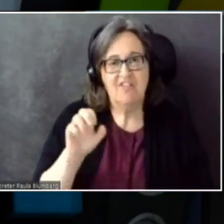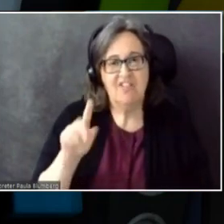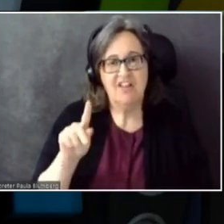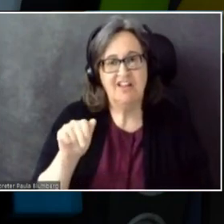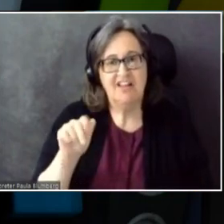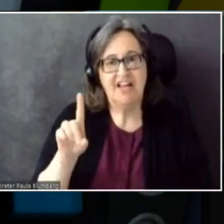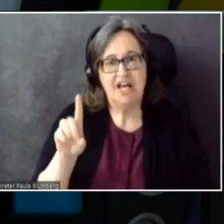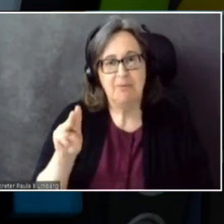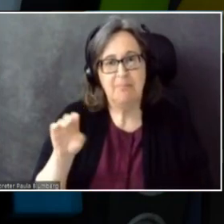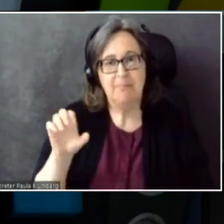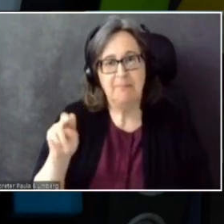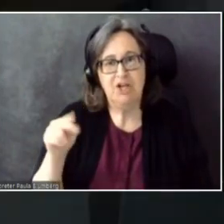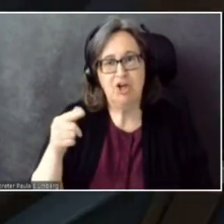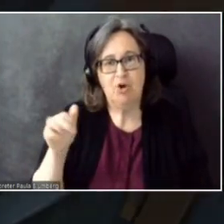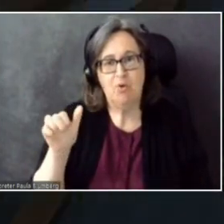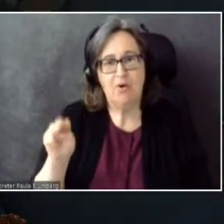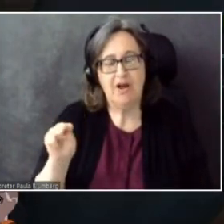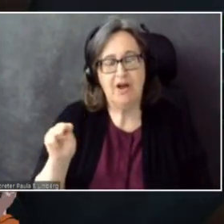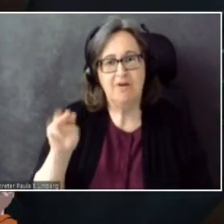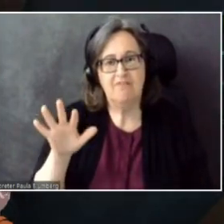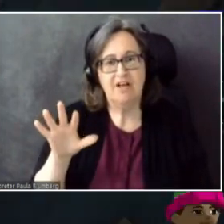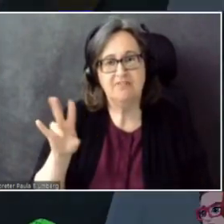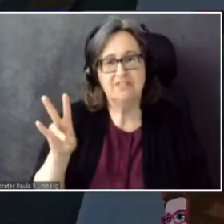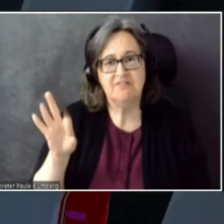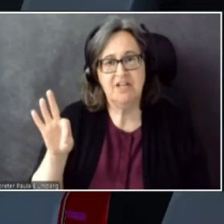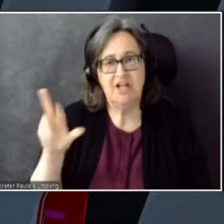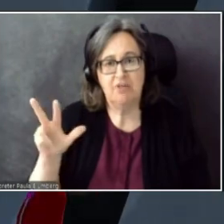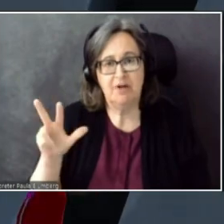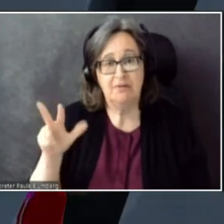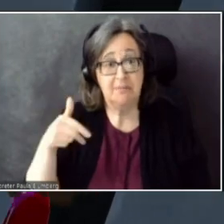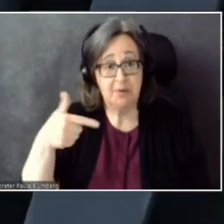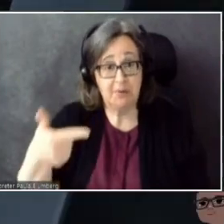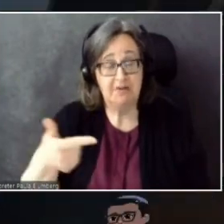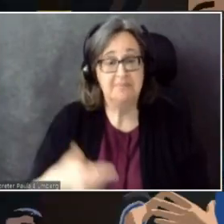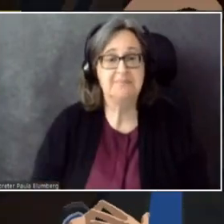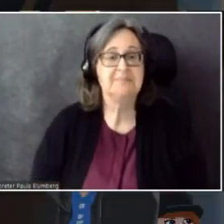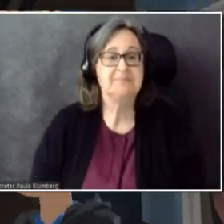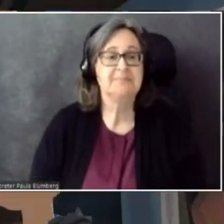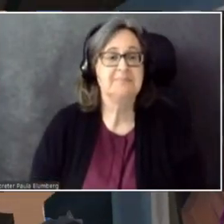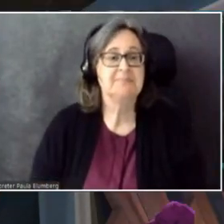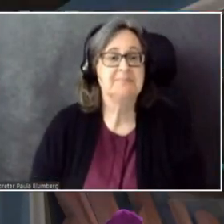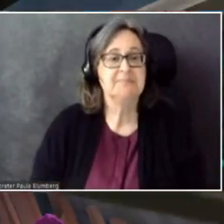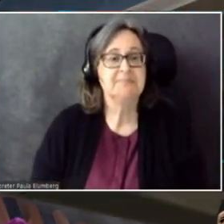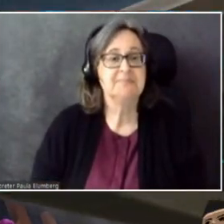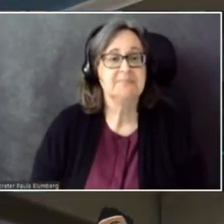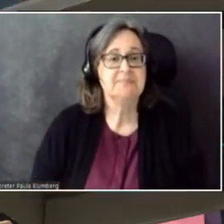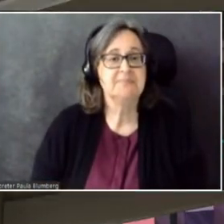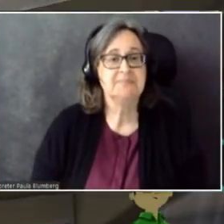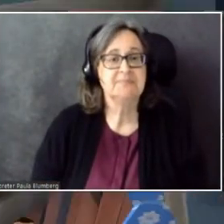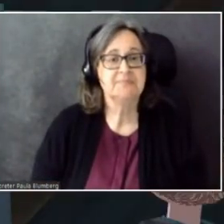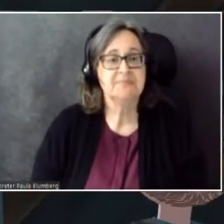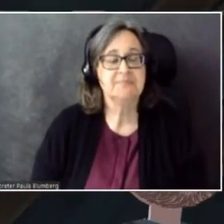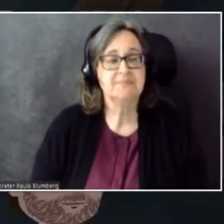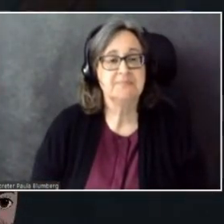FleetAdmiralGraham9753? Should be unmuted now.